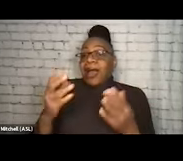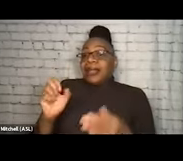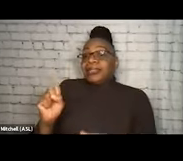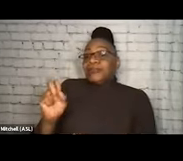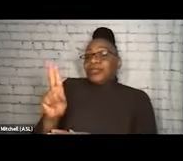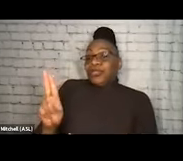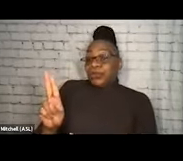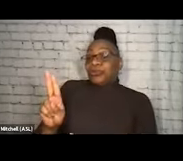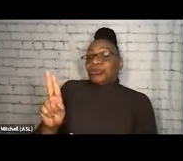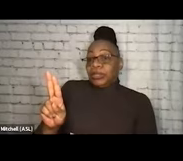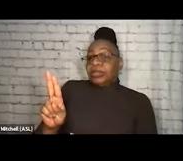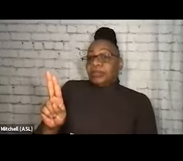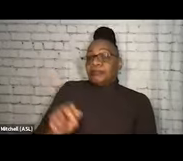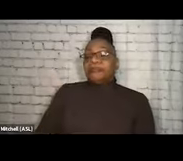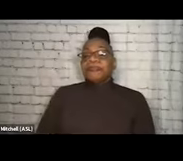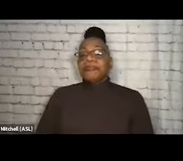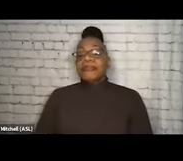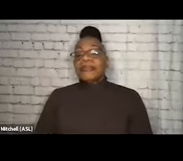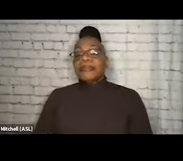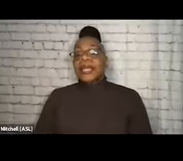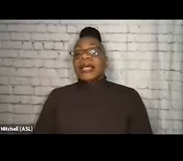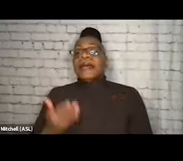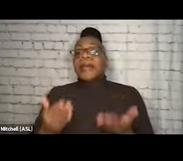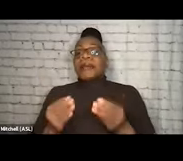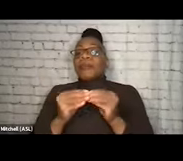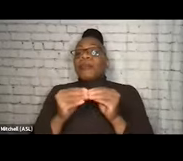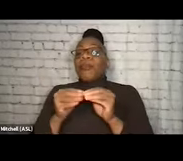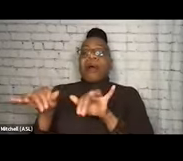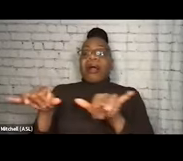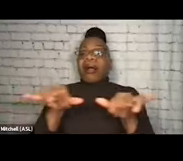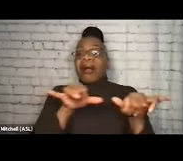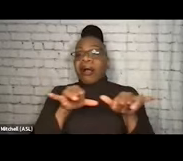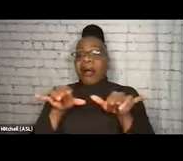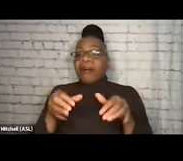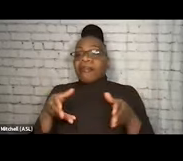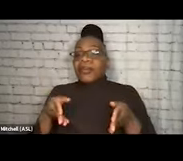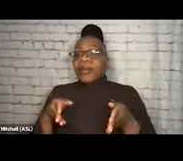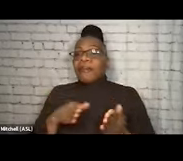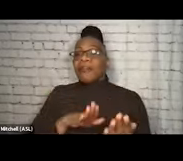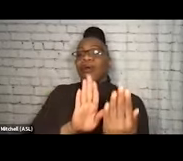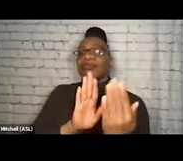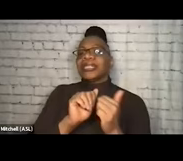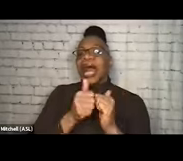Insufflation, probably arguably one of the more common ways of doing drugs, for which we don't tend to give out any tools.